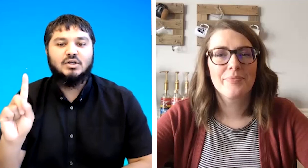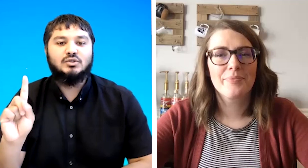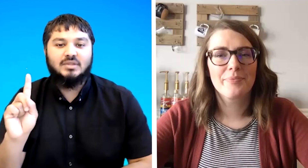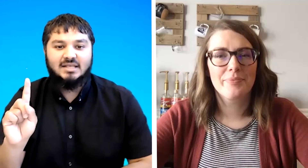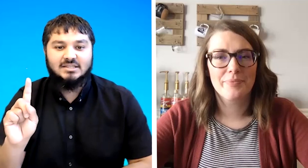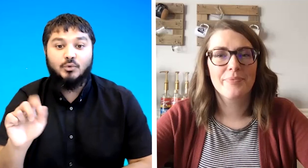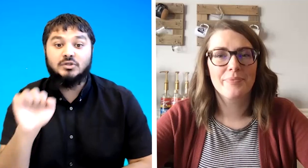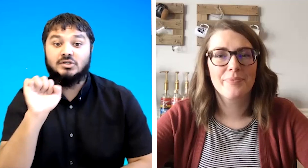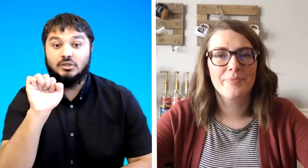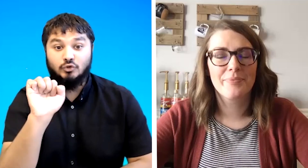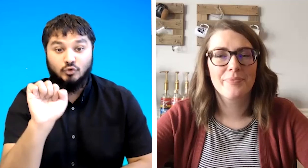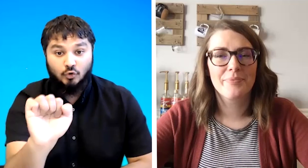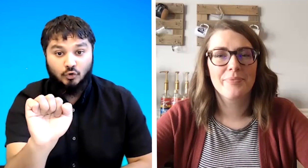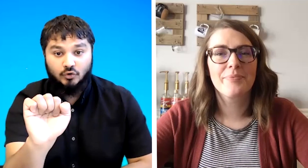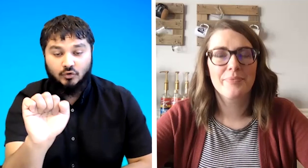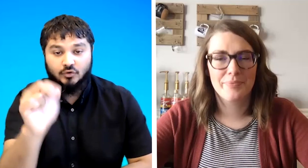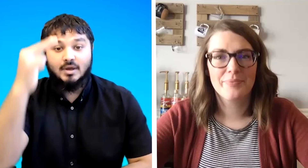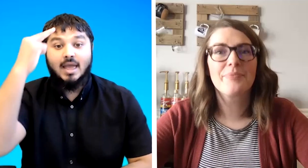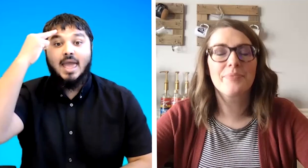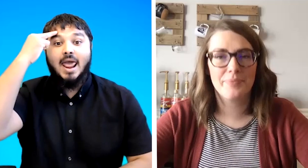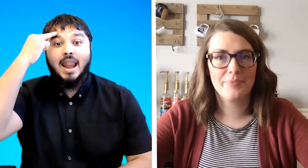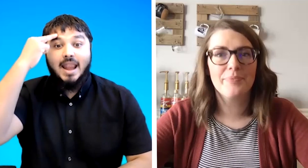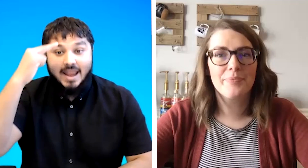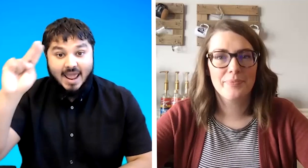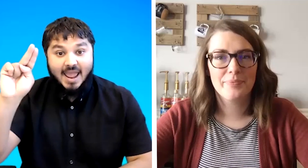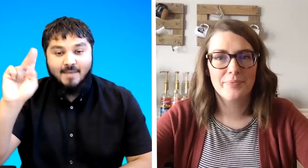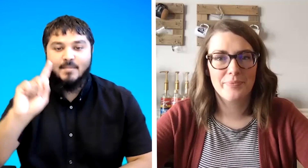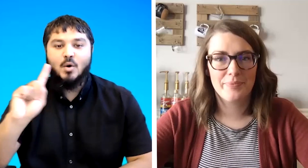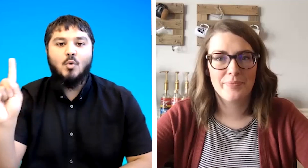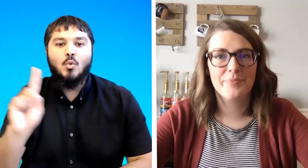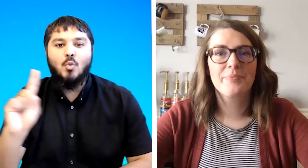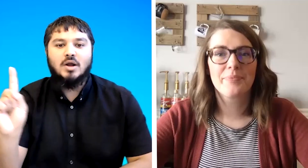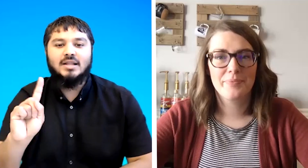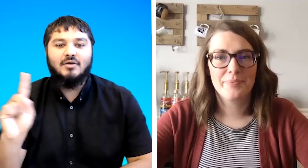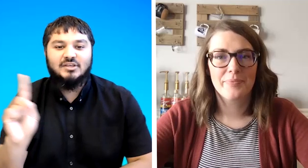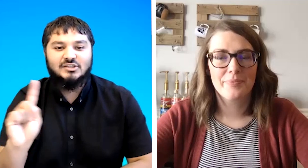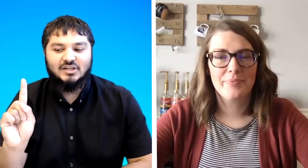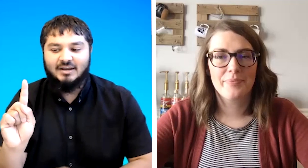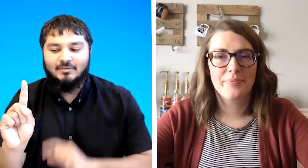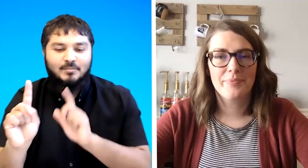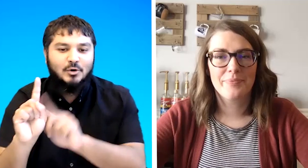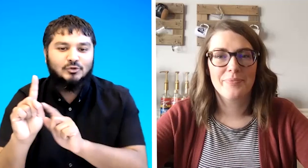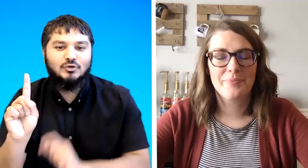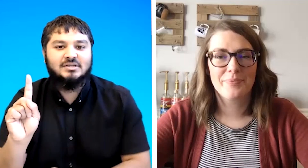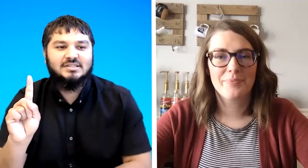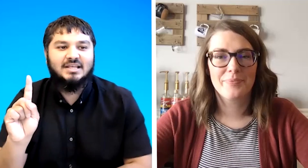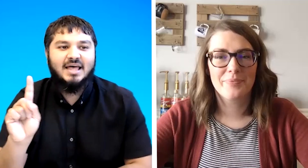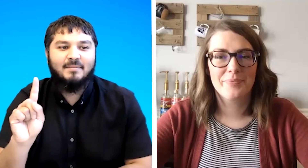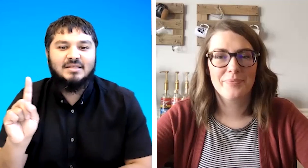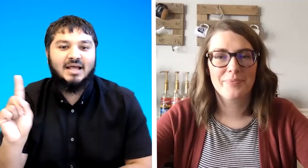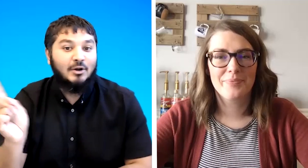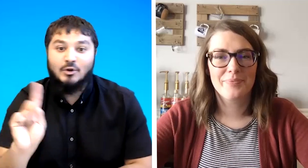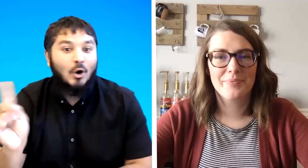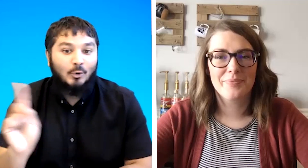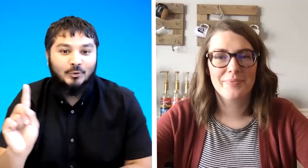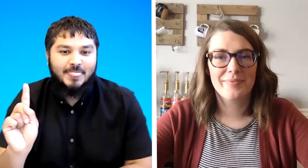so that's the question yo name what now this sign most students say that means like no